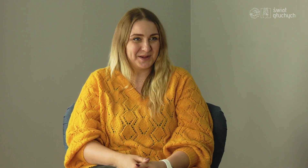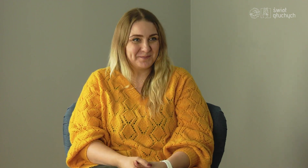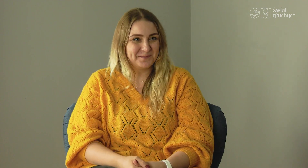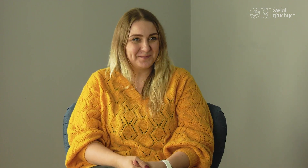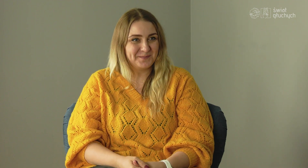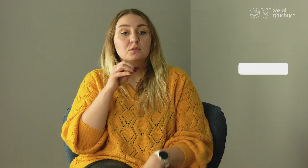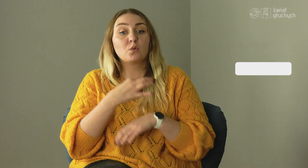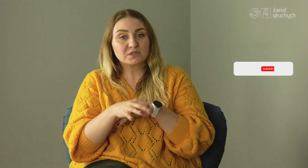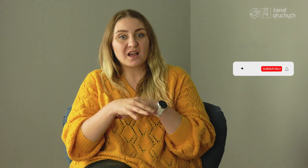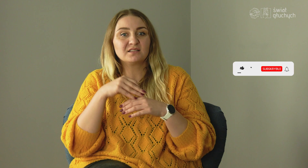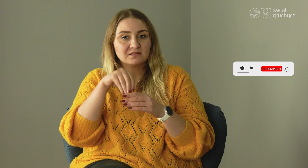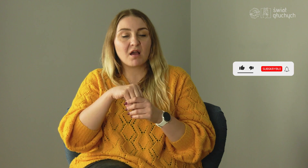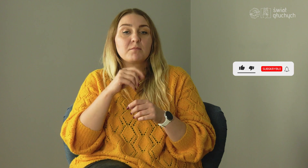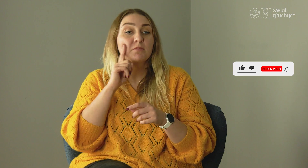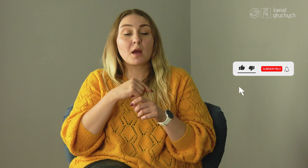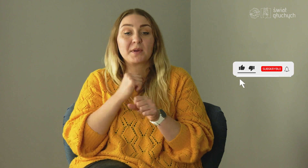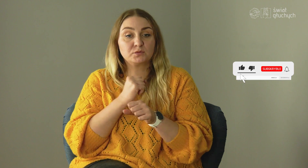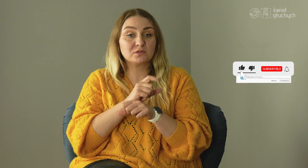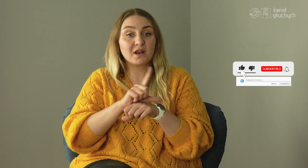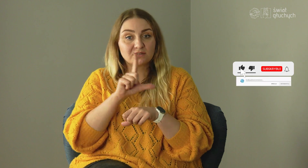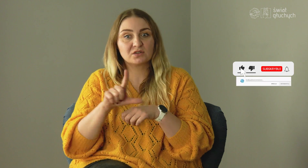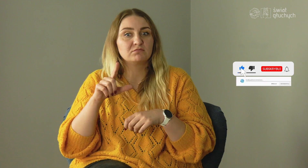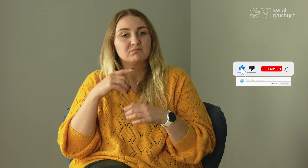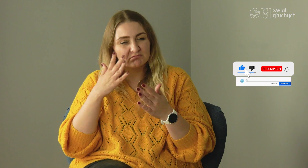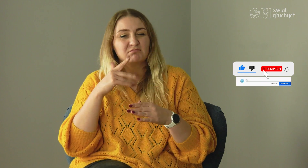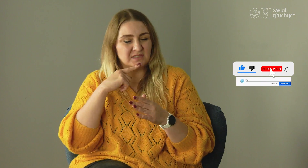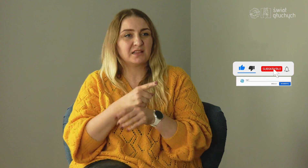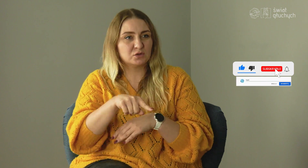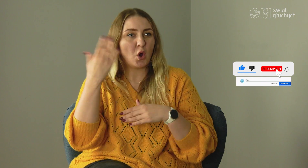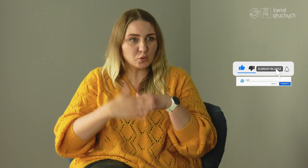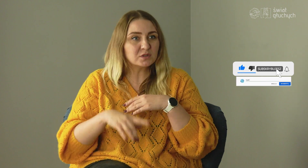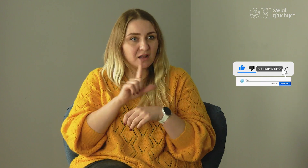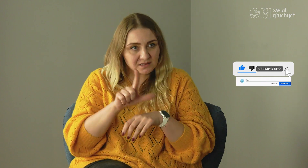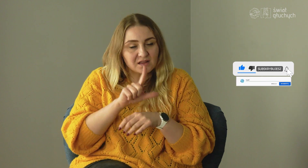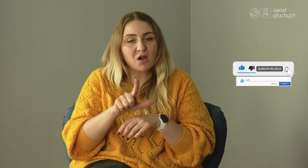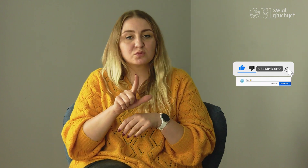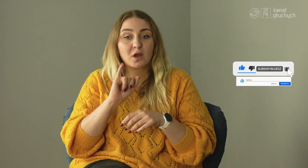At first I wanted to finish education on a bachelor's thesis,